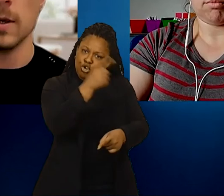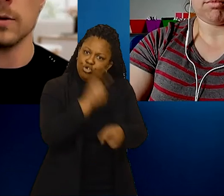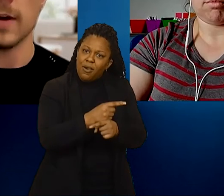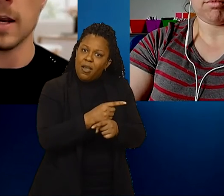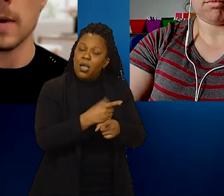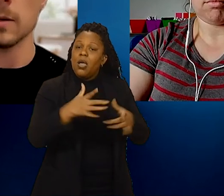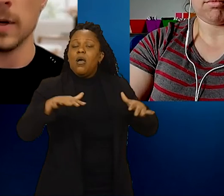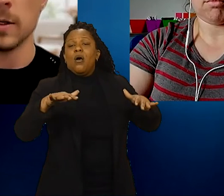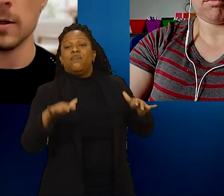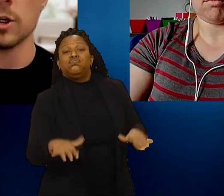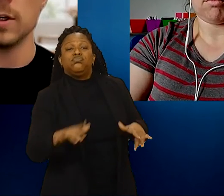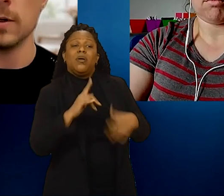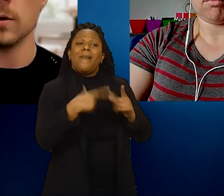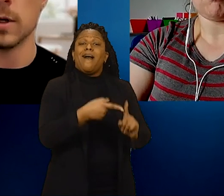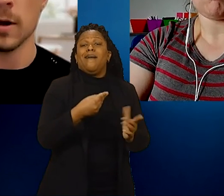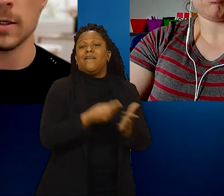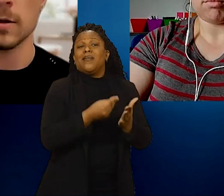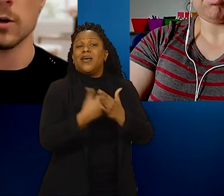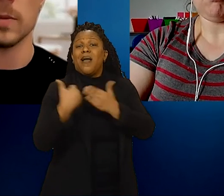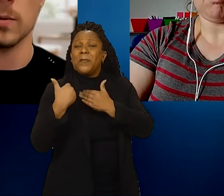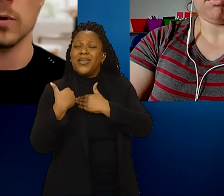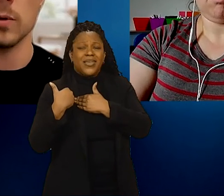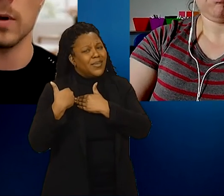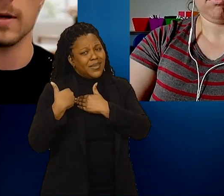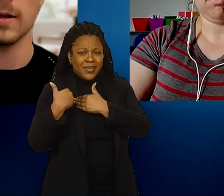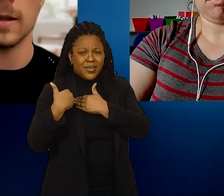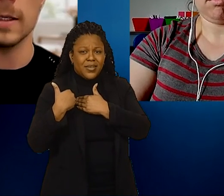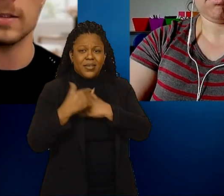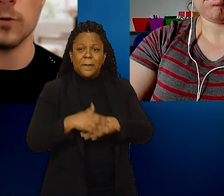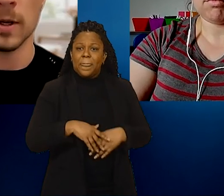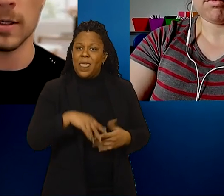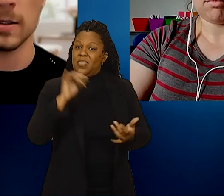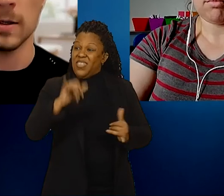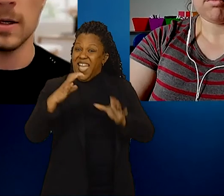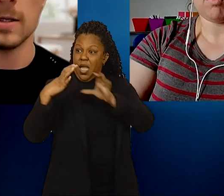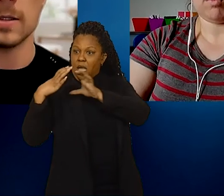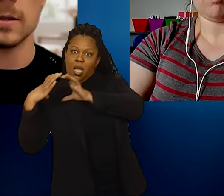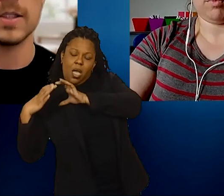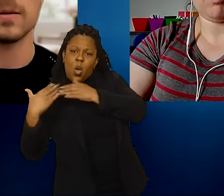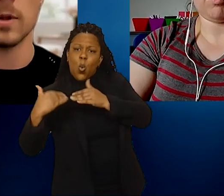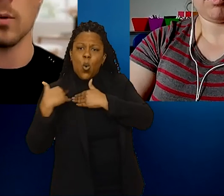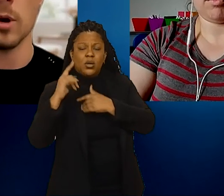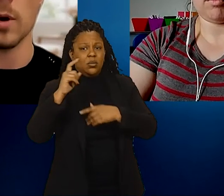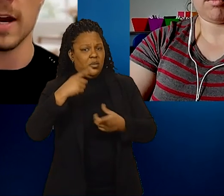to finding about budget shifted those costs onto people who can least afford it. This is something that we're going to have